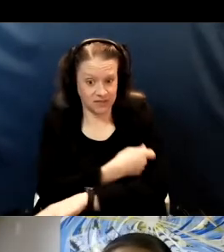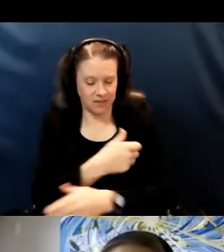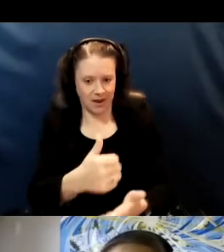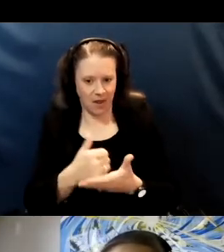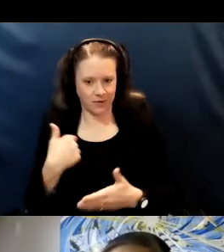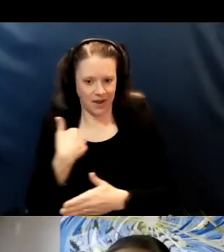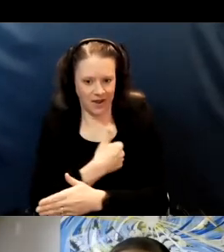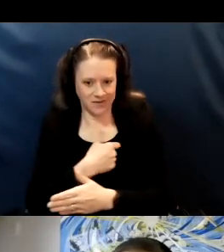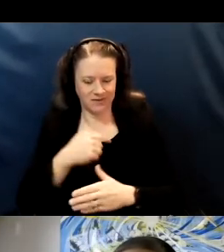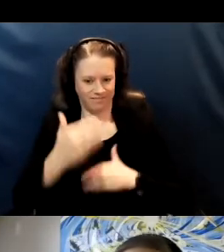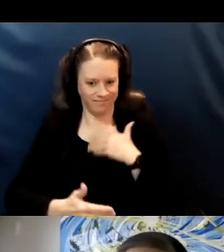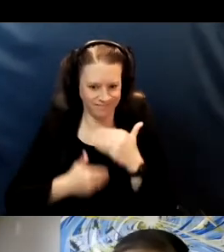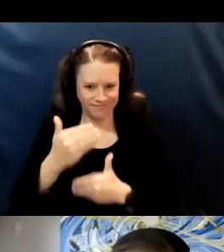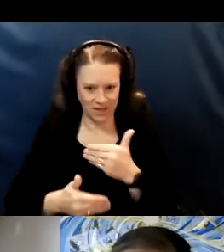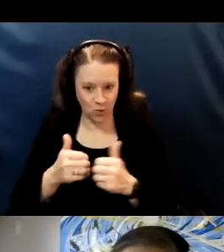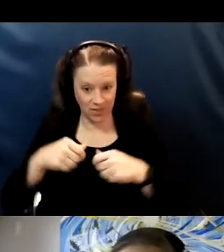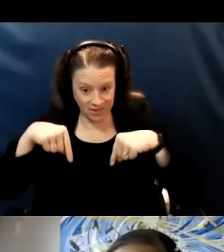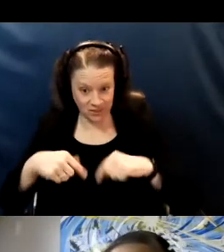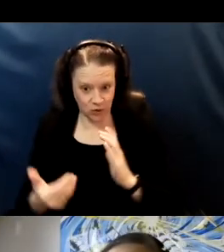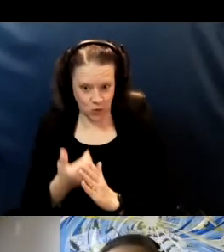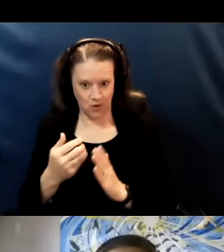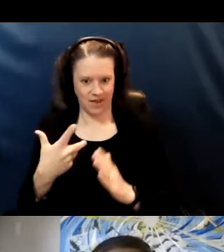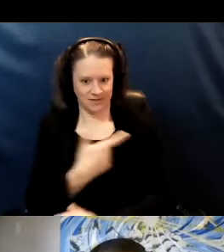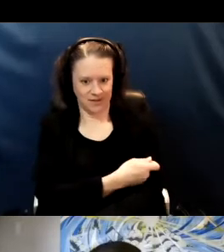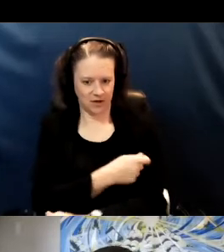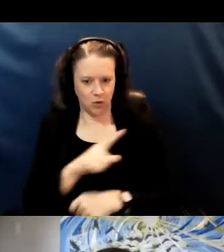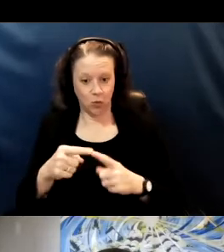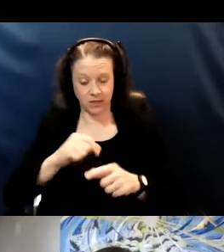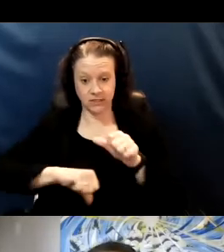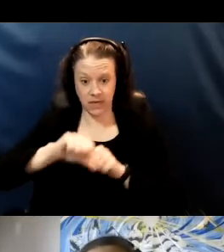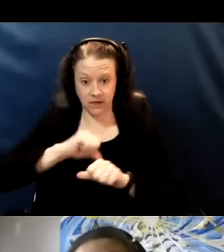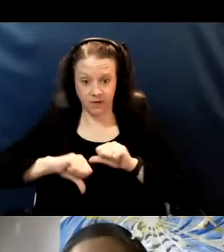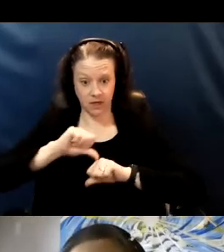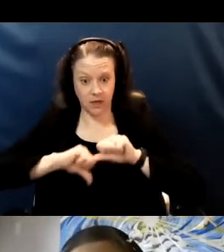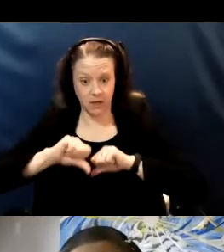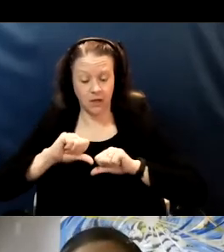So when the scientific community was met with the task of creating a vaccine